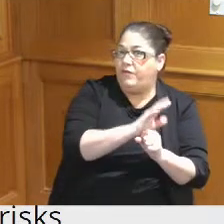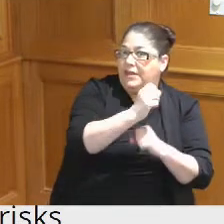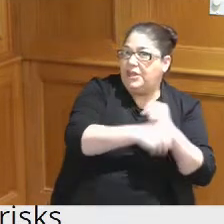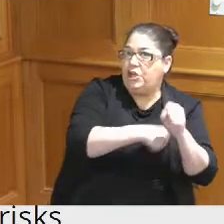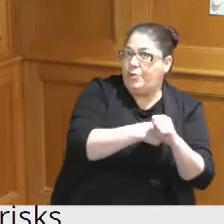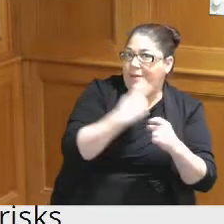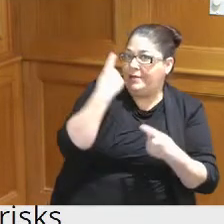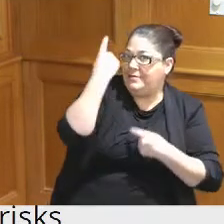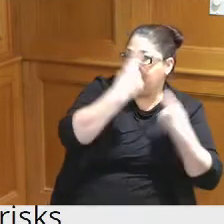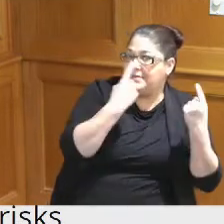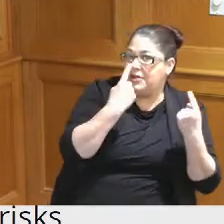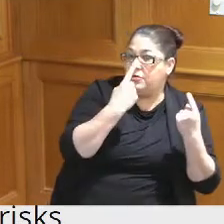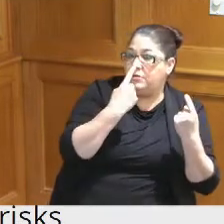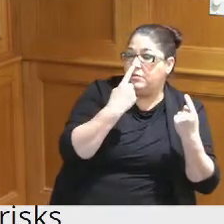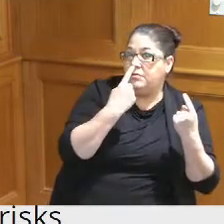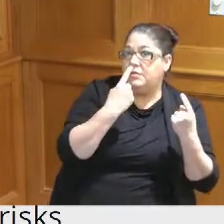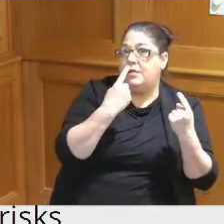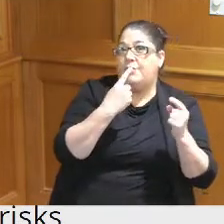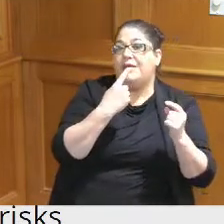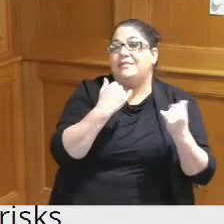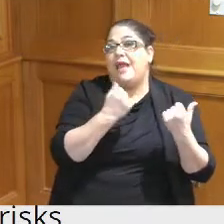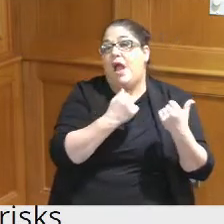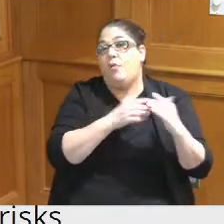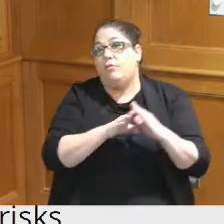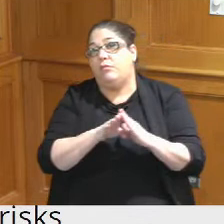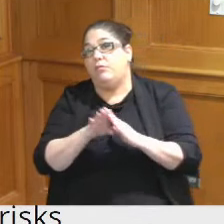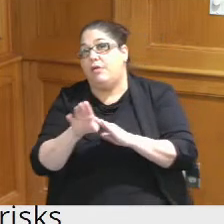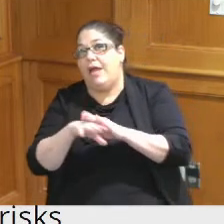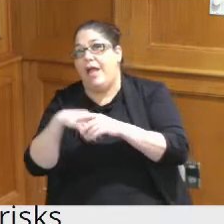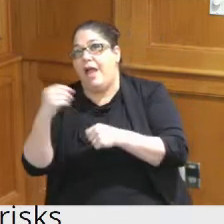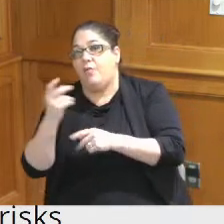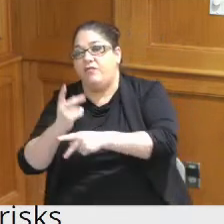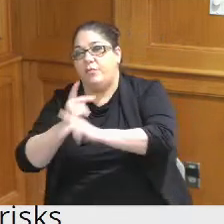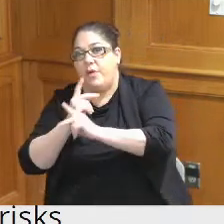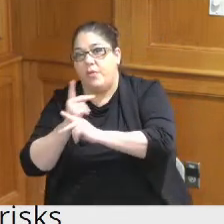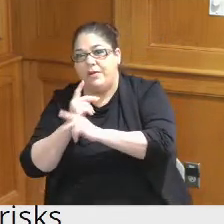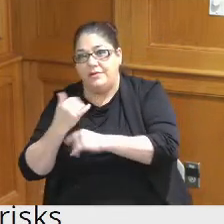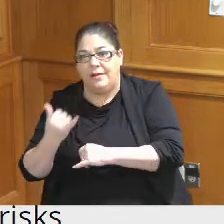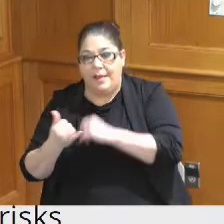we get on the other side of Covid and we start going out for borrowings we're in a bit of a new